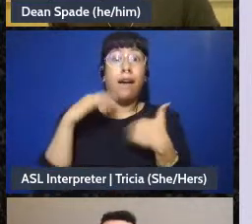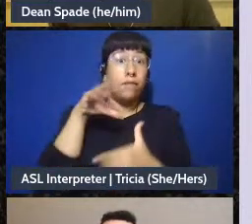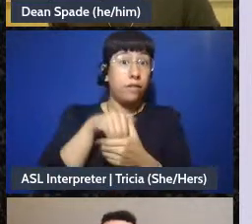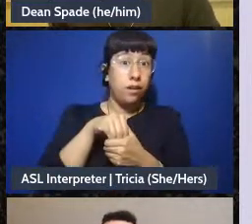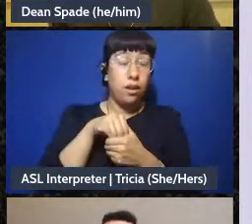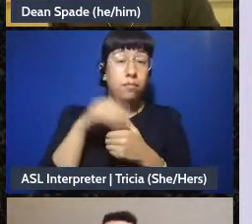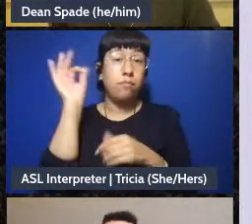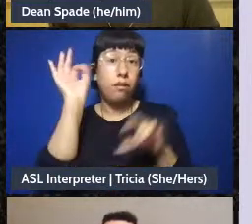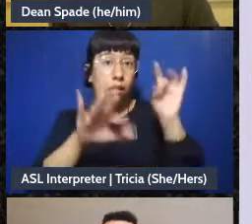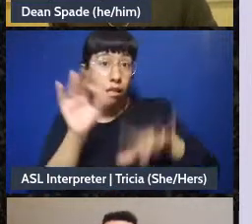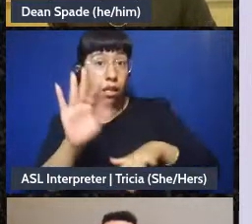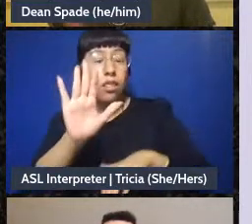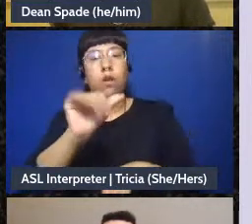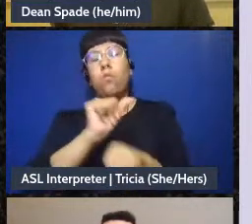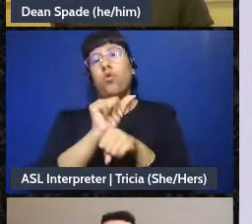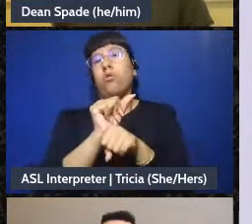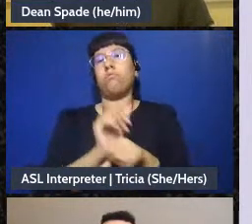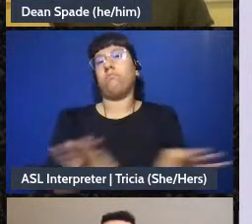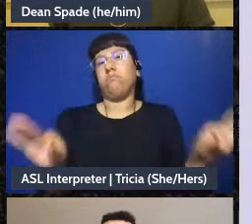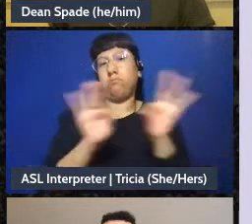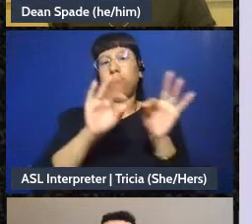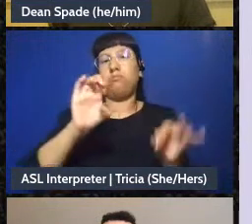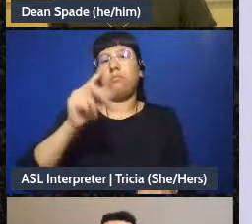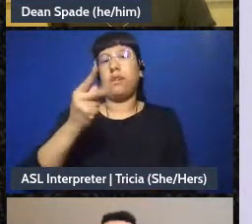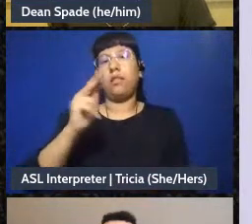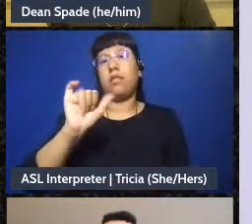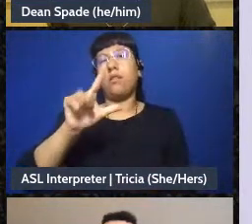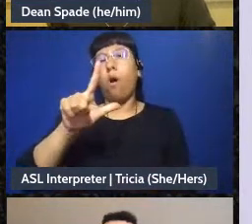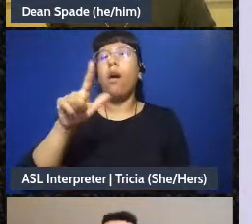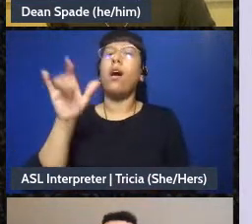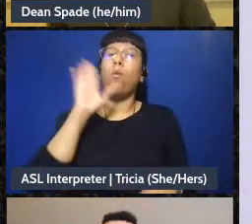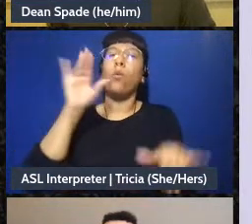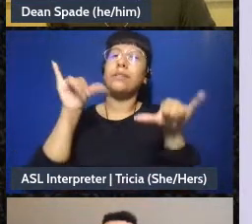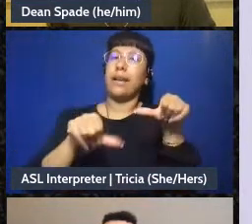the work they're doing is like ethical and it means they stick around and implement it together